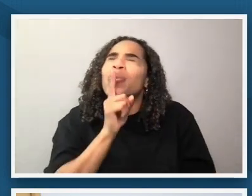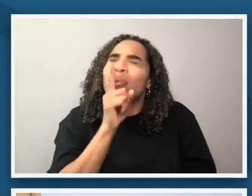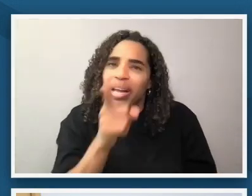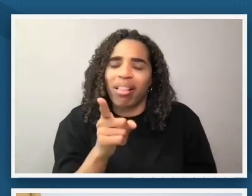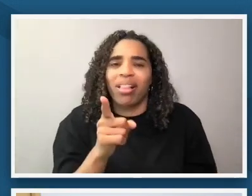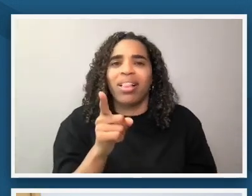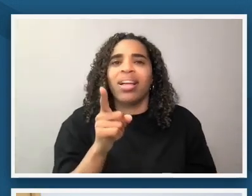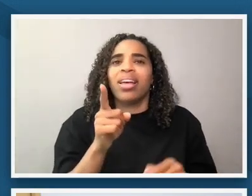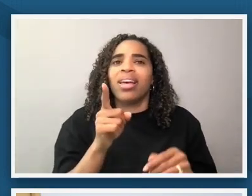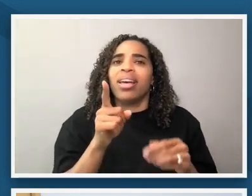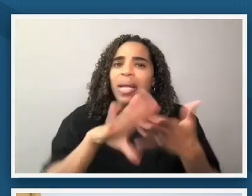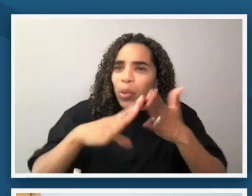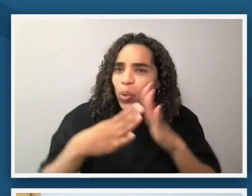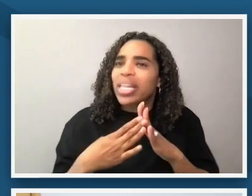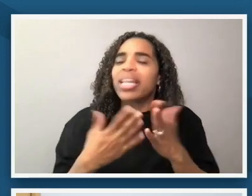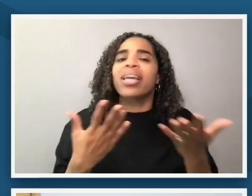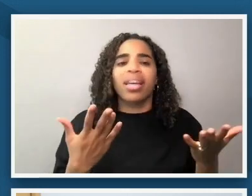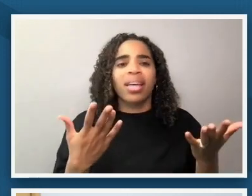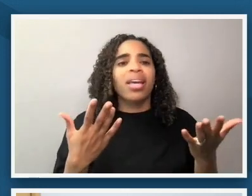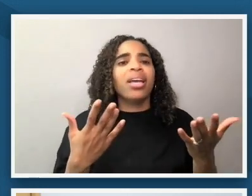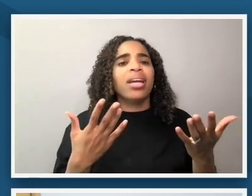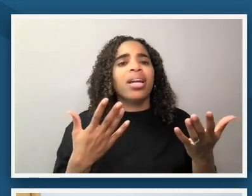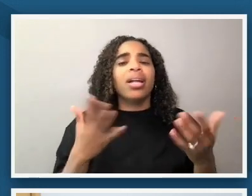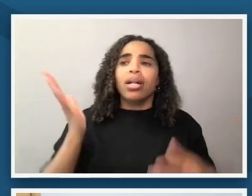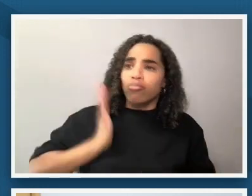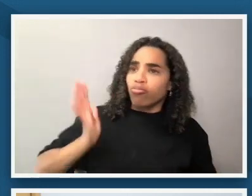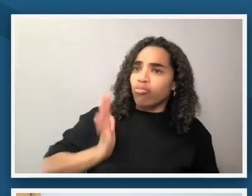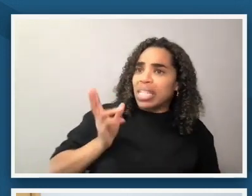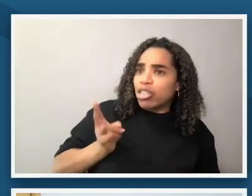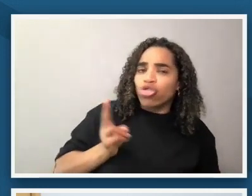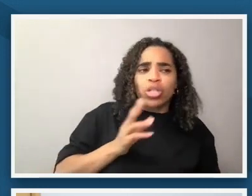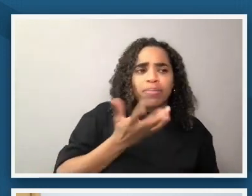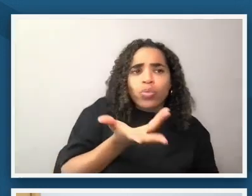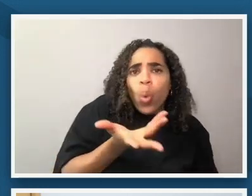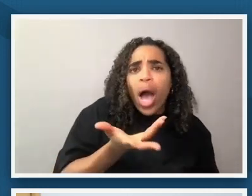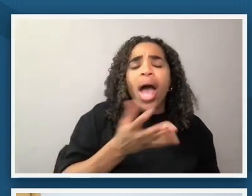community has been and continues to be